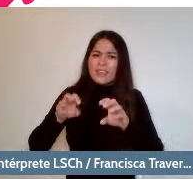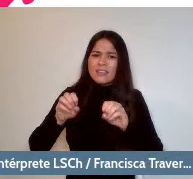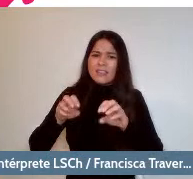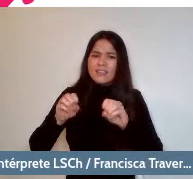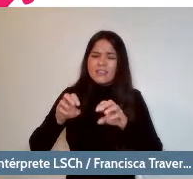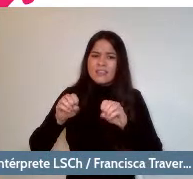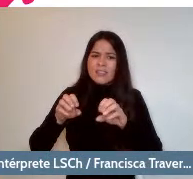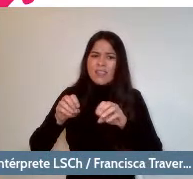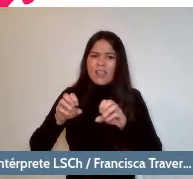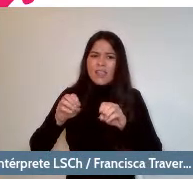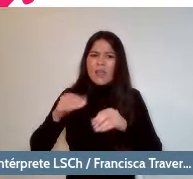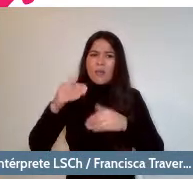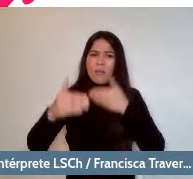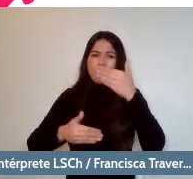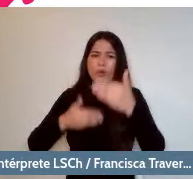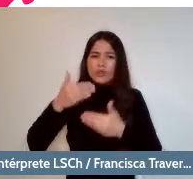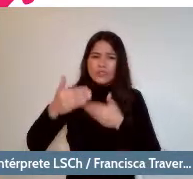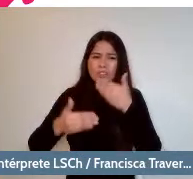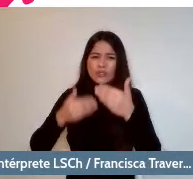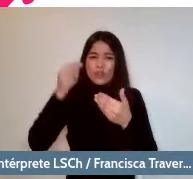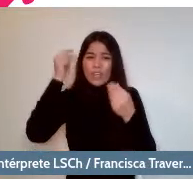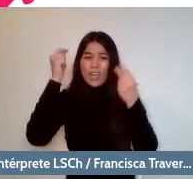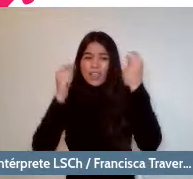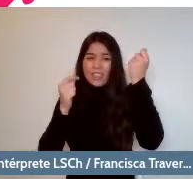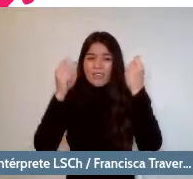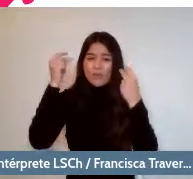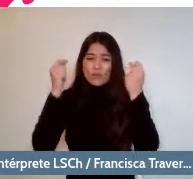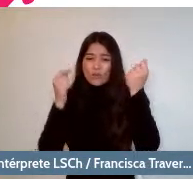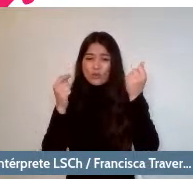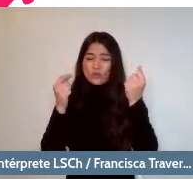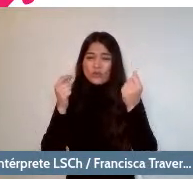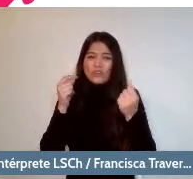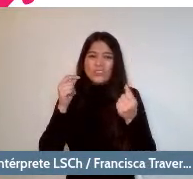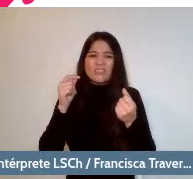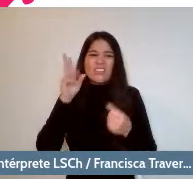meaningless creative processes or nonsense.